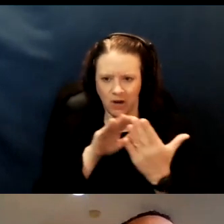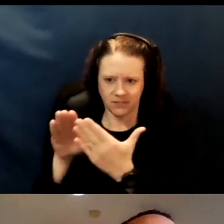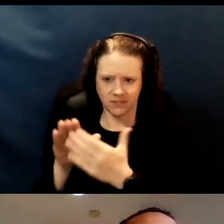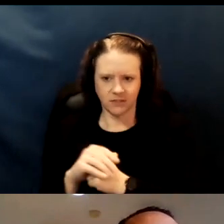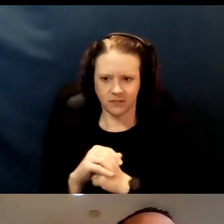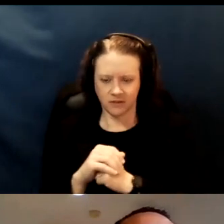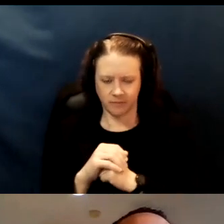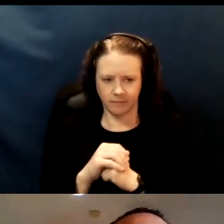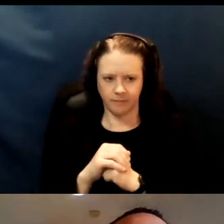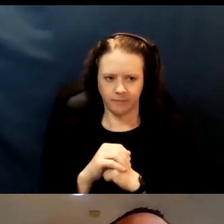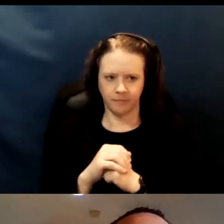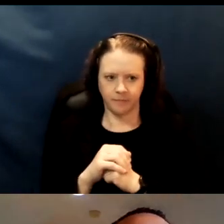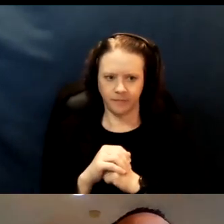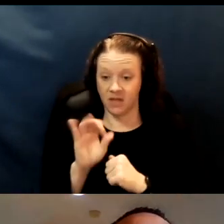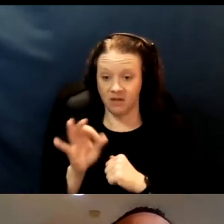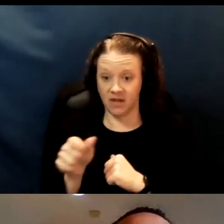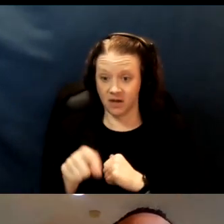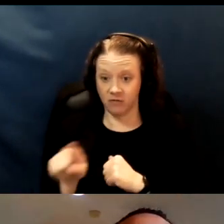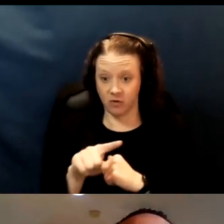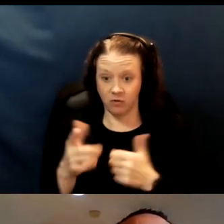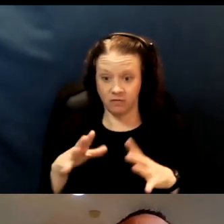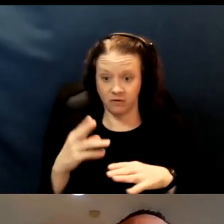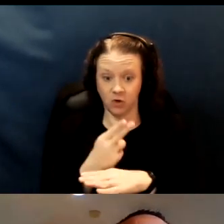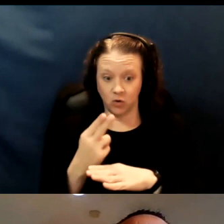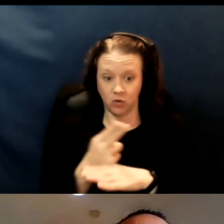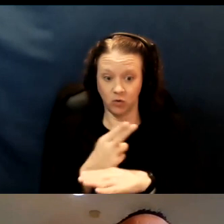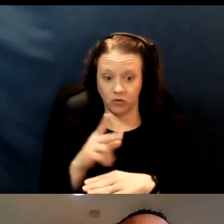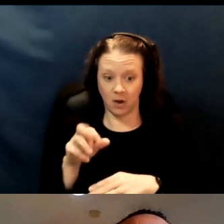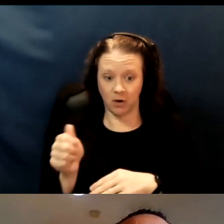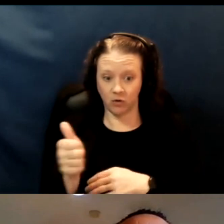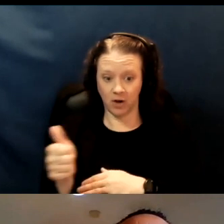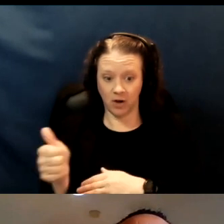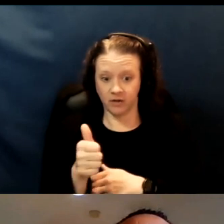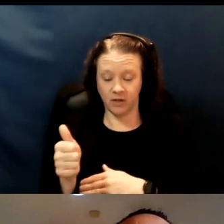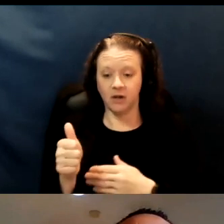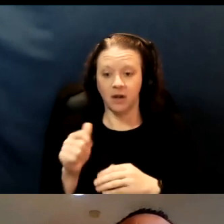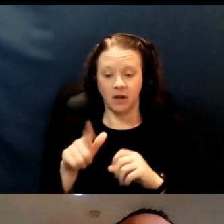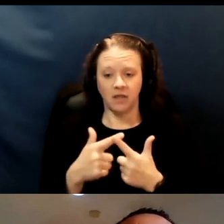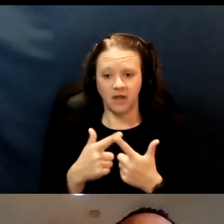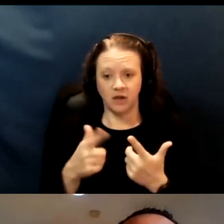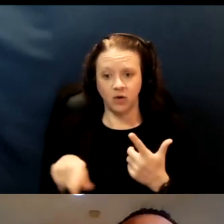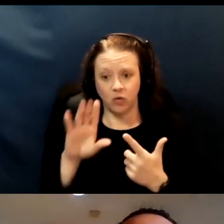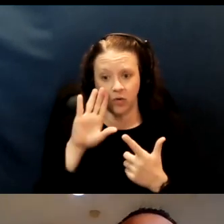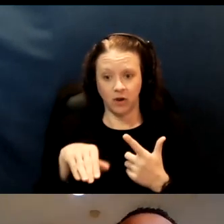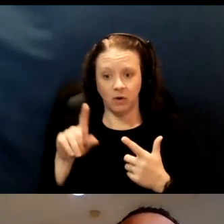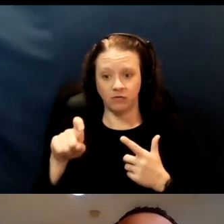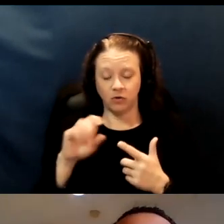So, if anyone here has ever used paratransit, you're aware that you actually schedule two appointments;